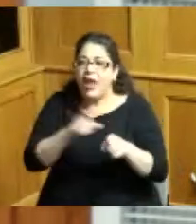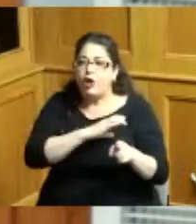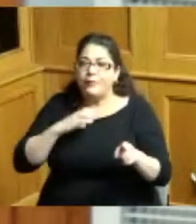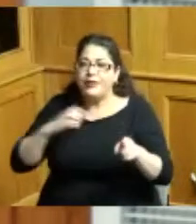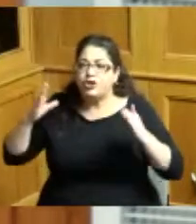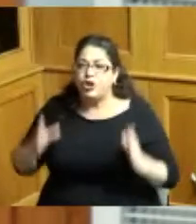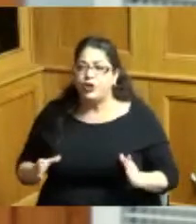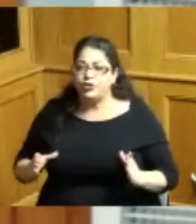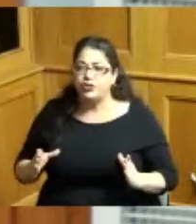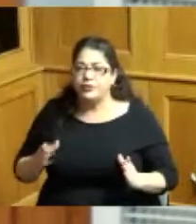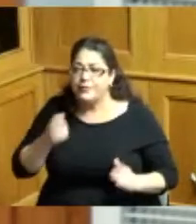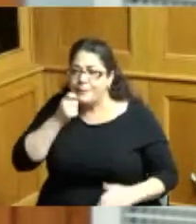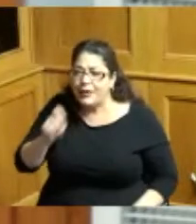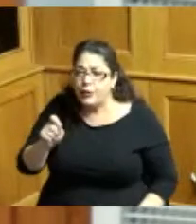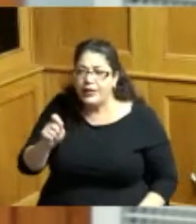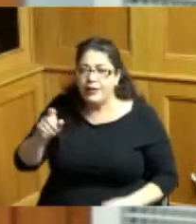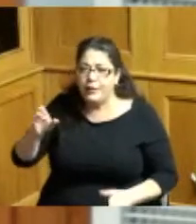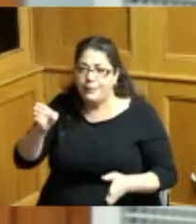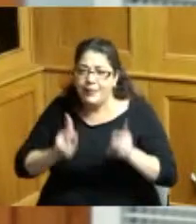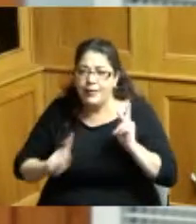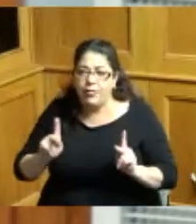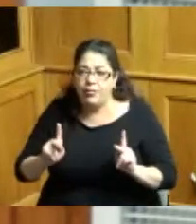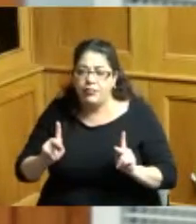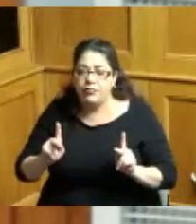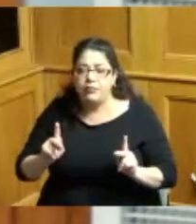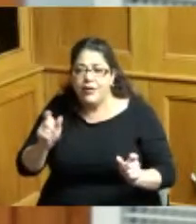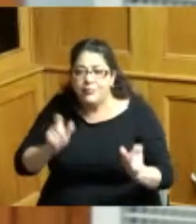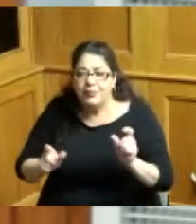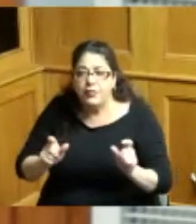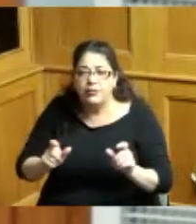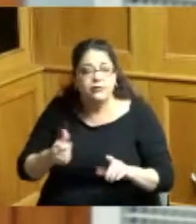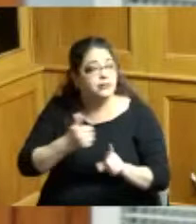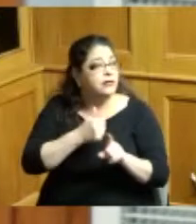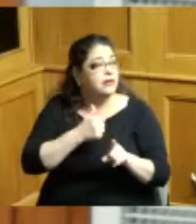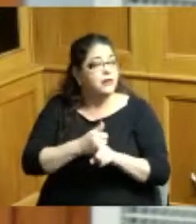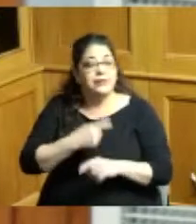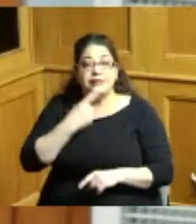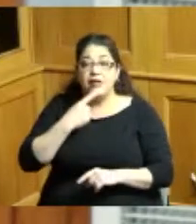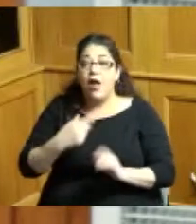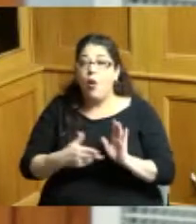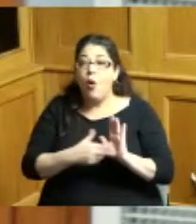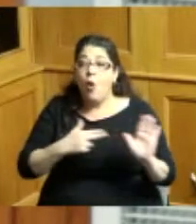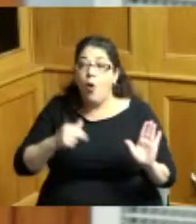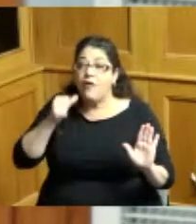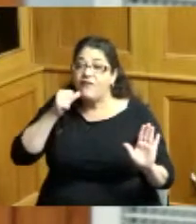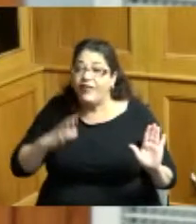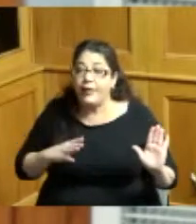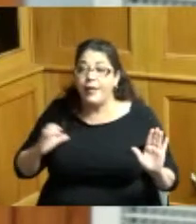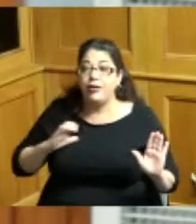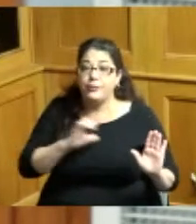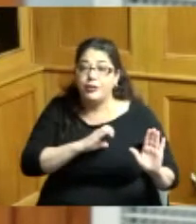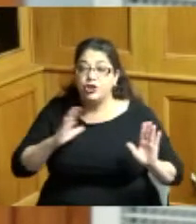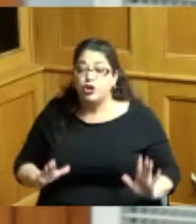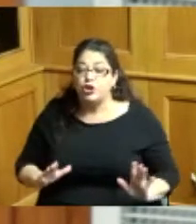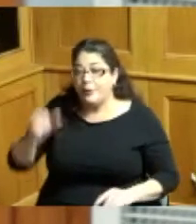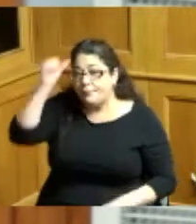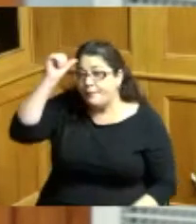are people there shouldn't be any distinction made based on whether they're male female or what else